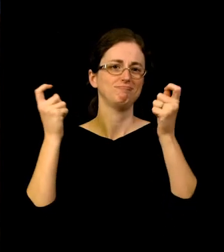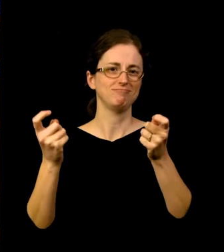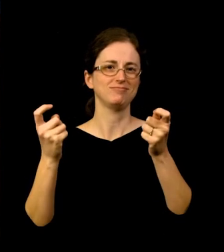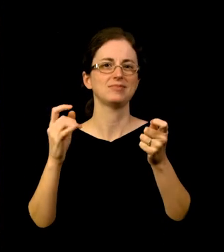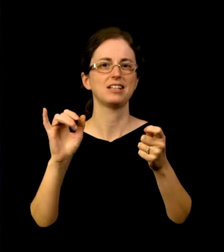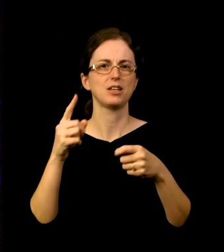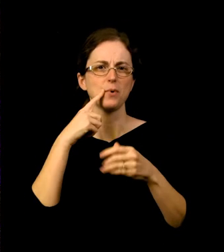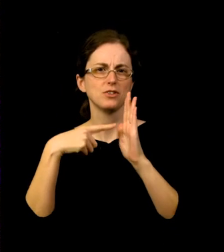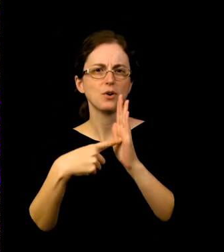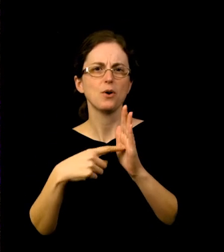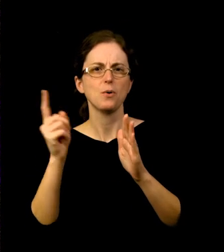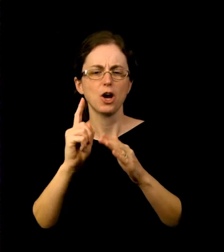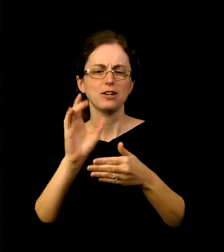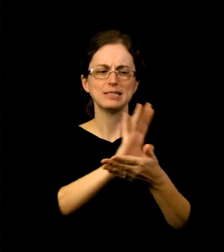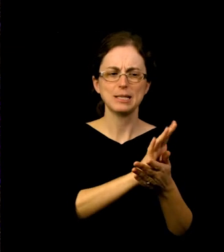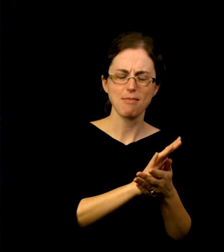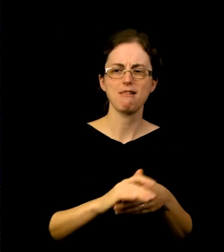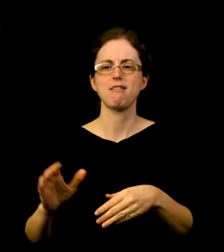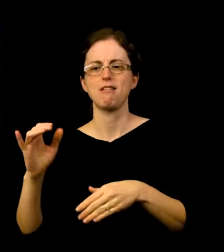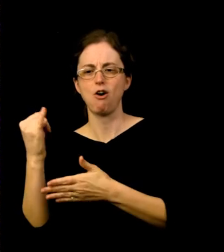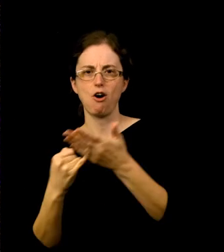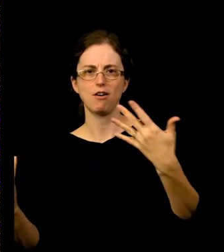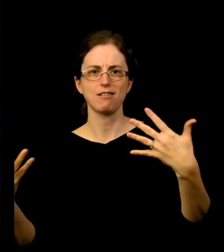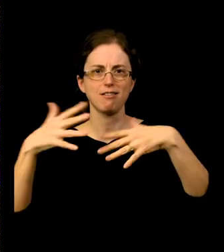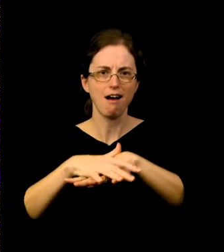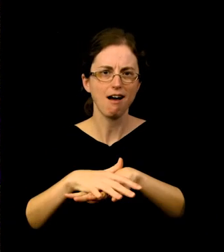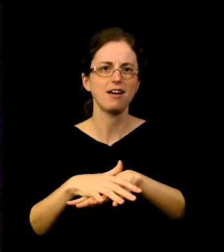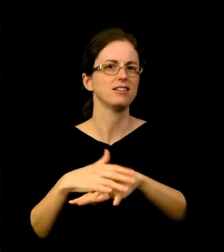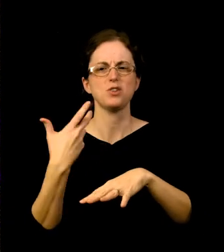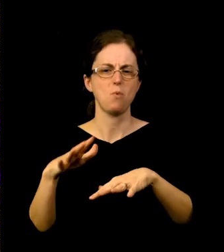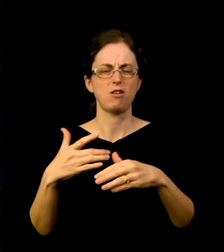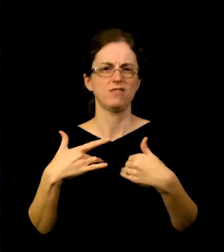Our first Cinema Unbound Awards ceremony took place in the Museum’s Kridel